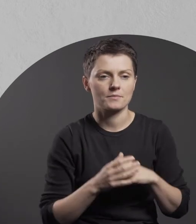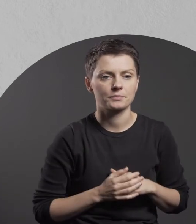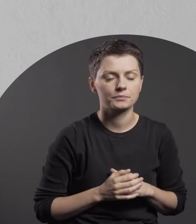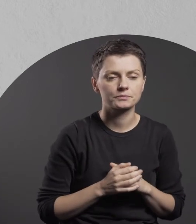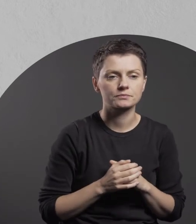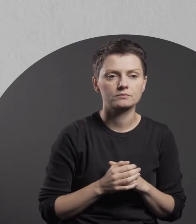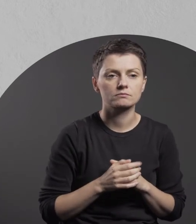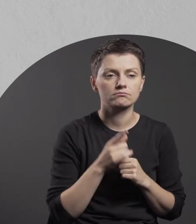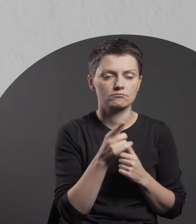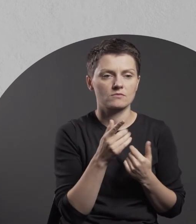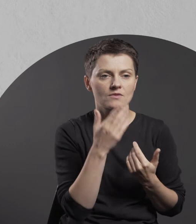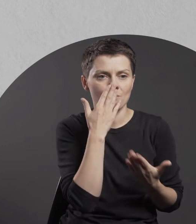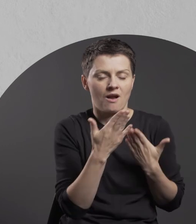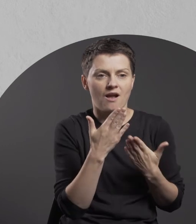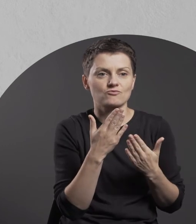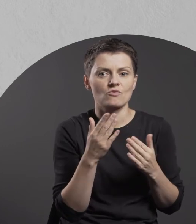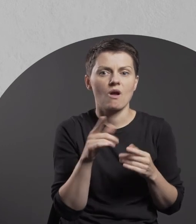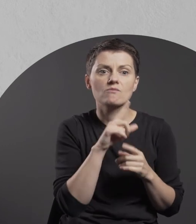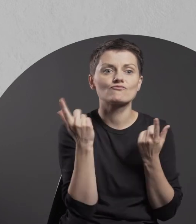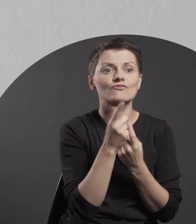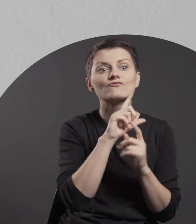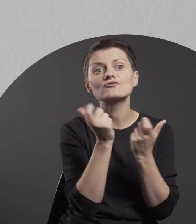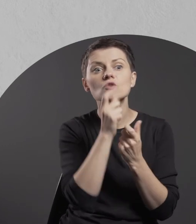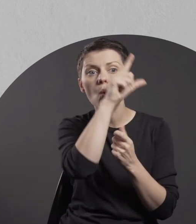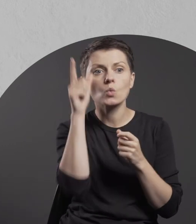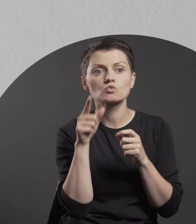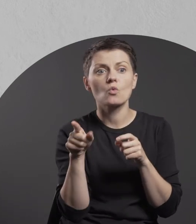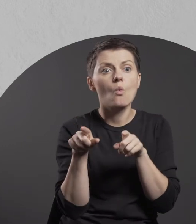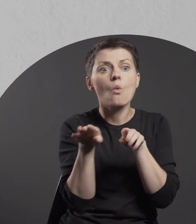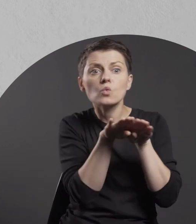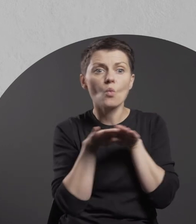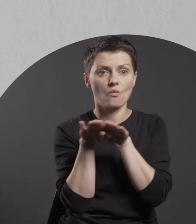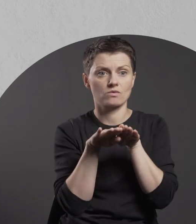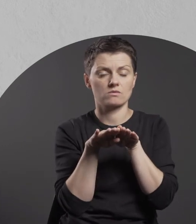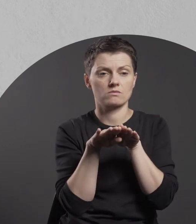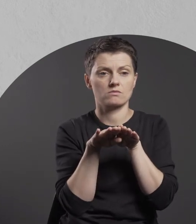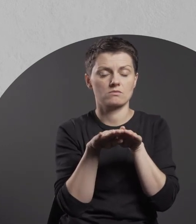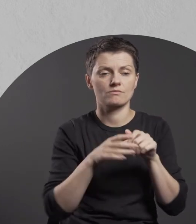As an artistic choice, this suggests the equality of all human beings, but it also implies